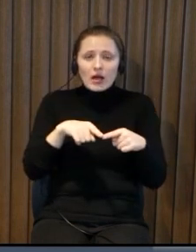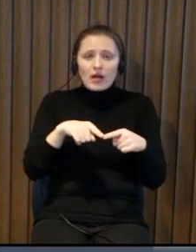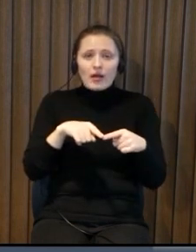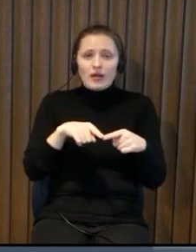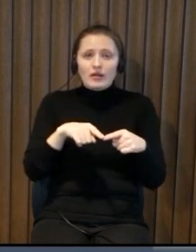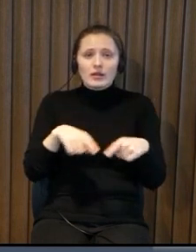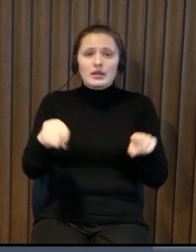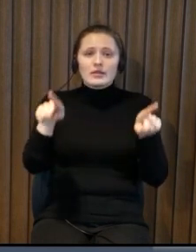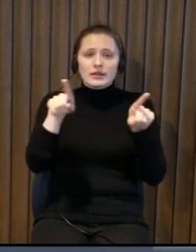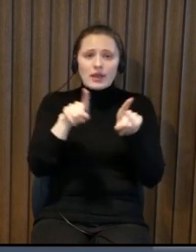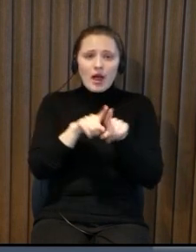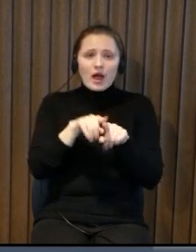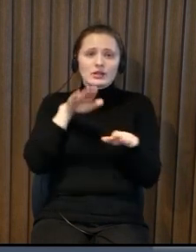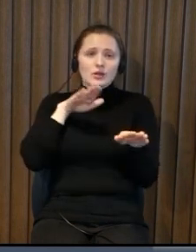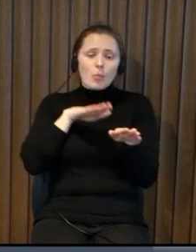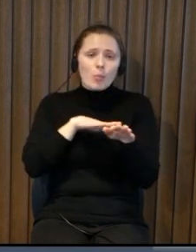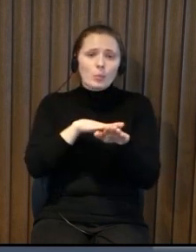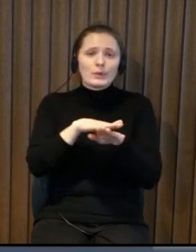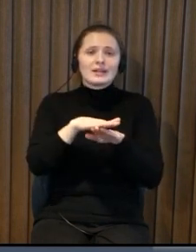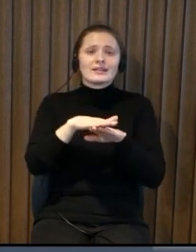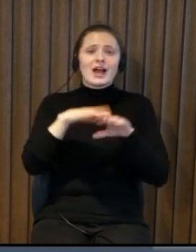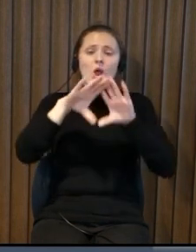we tend to forget about those people when we are designing